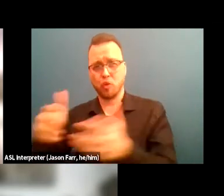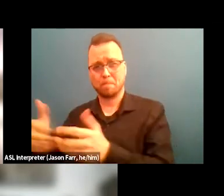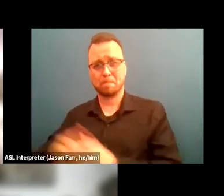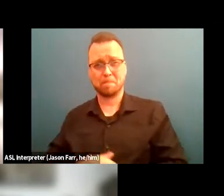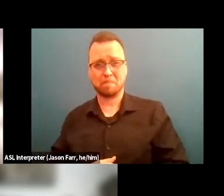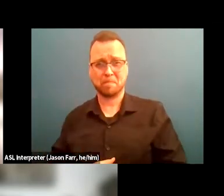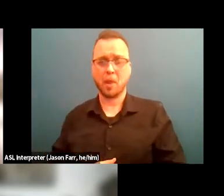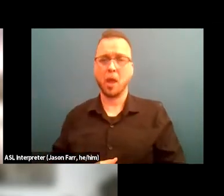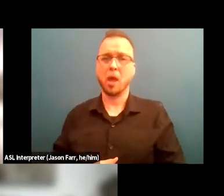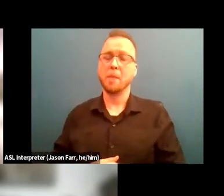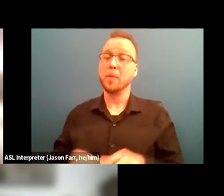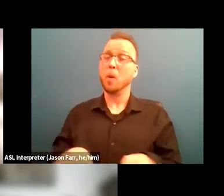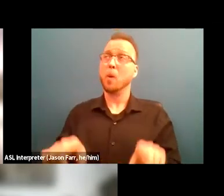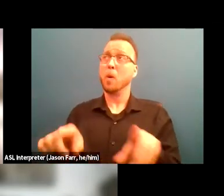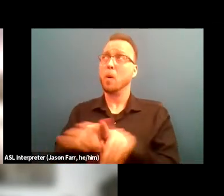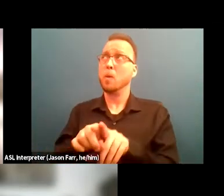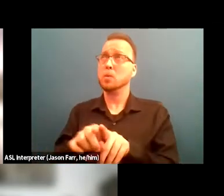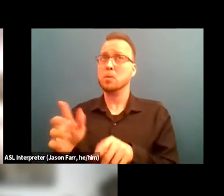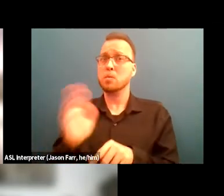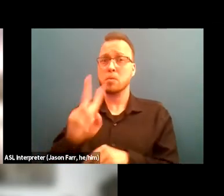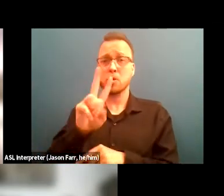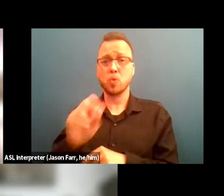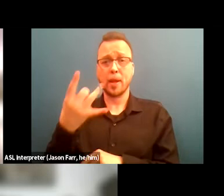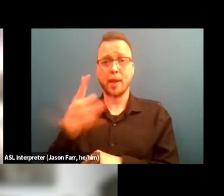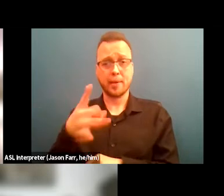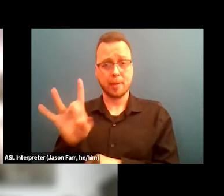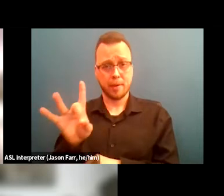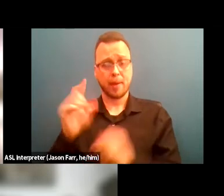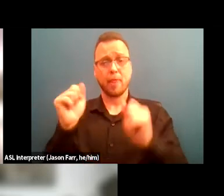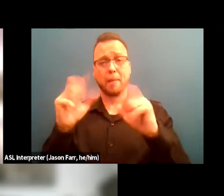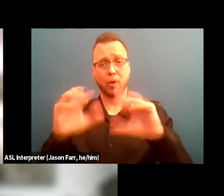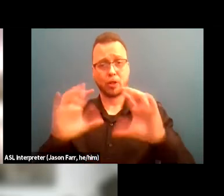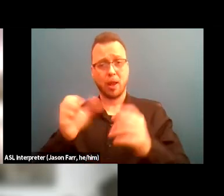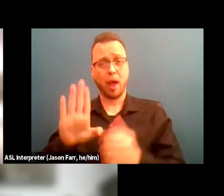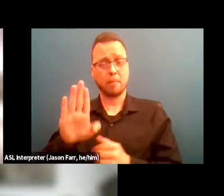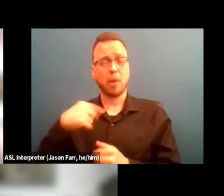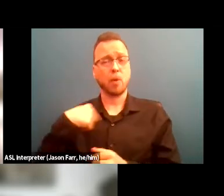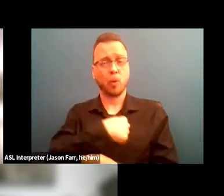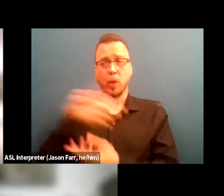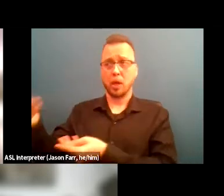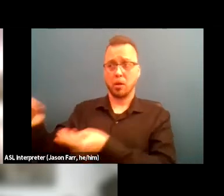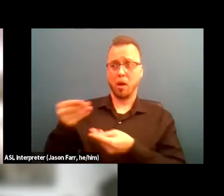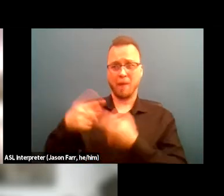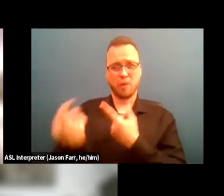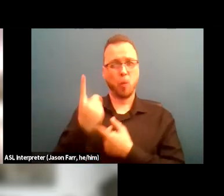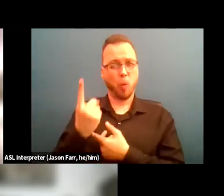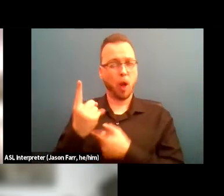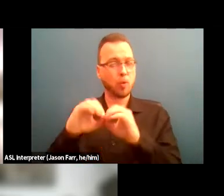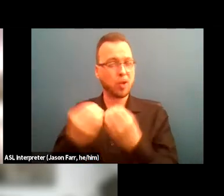And also in 2018, the Miracles Club inherited from a organization that was here in Portland.